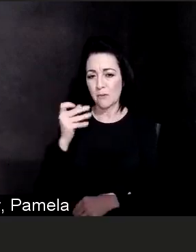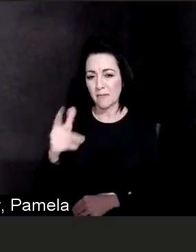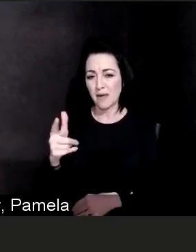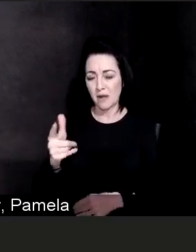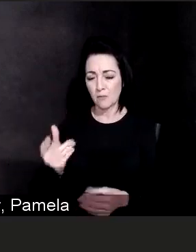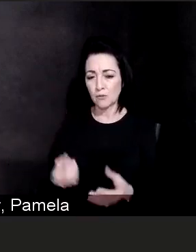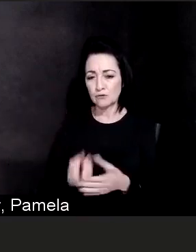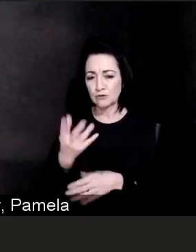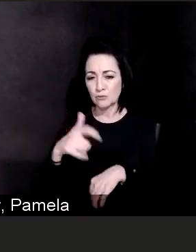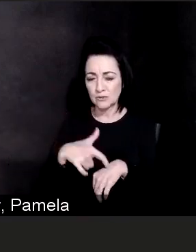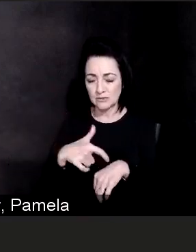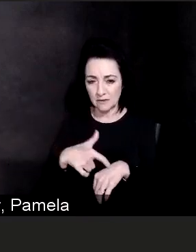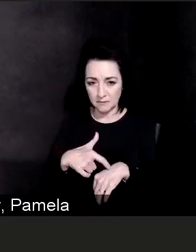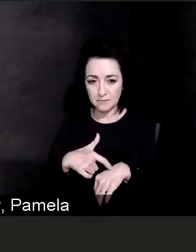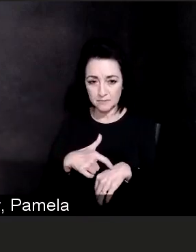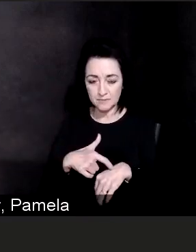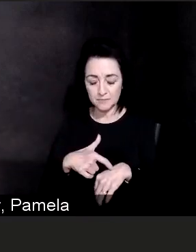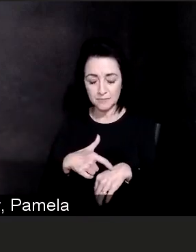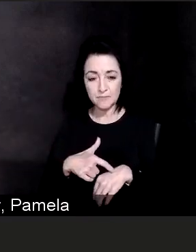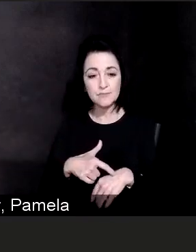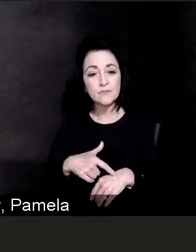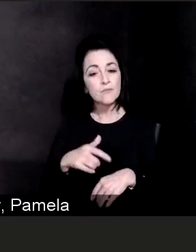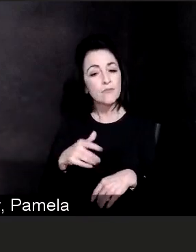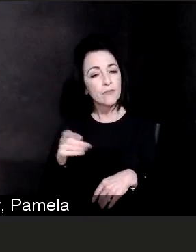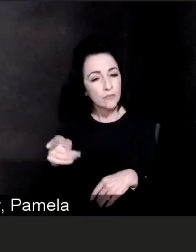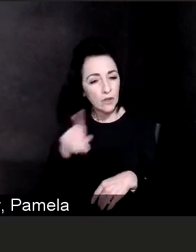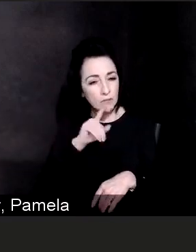and I'm sure that you are hearing a lot of this in the news.